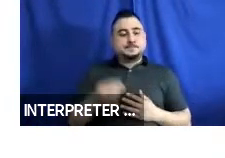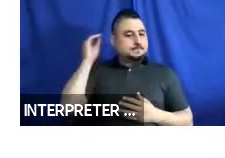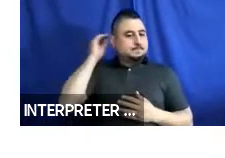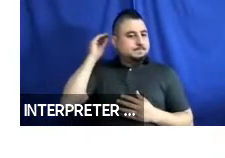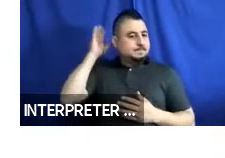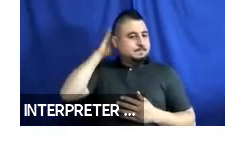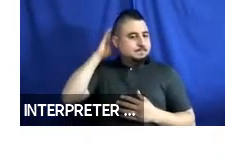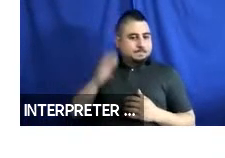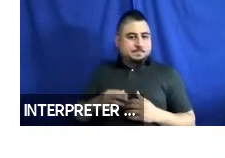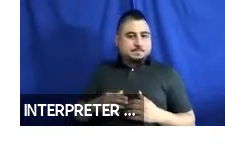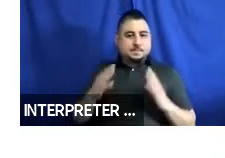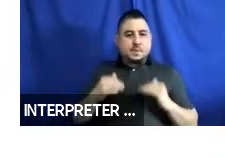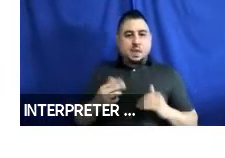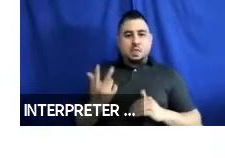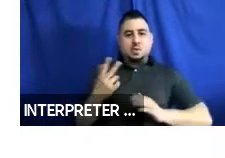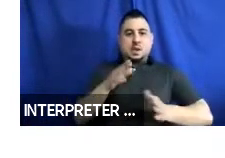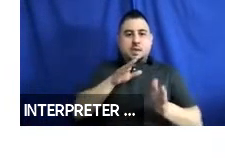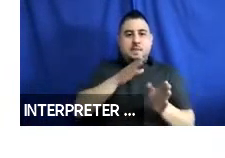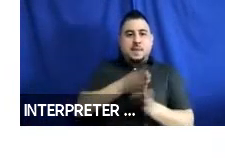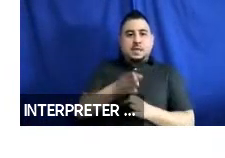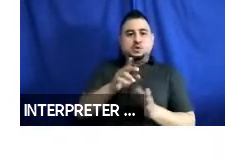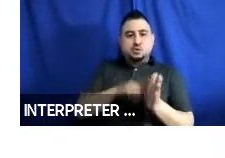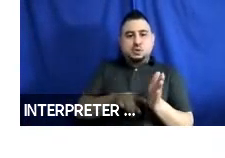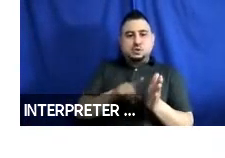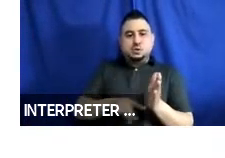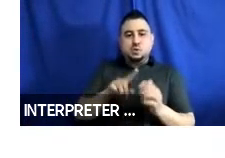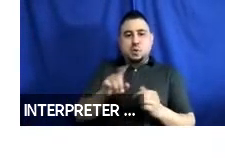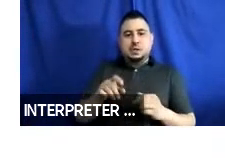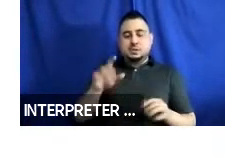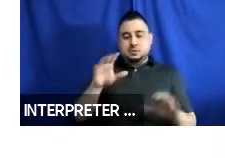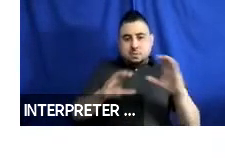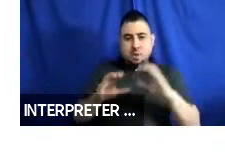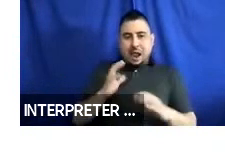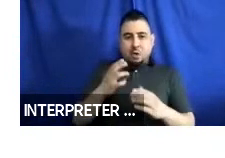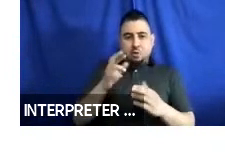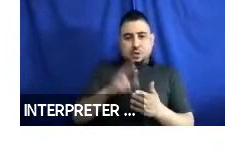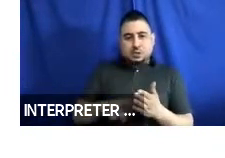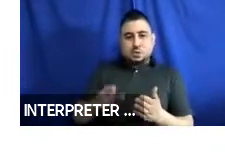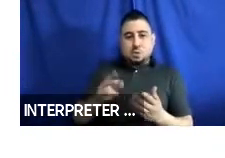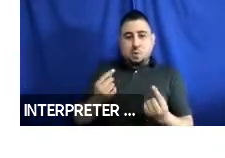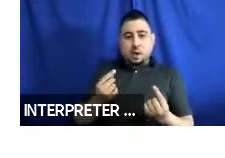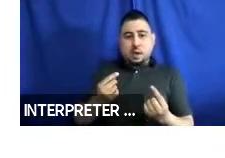So, the three major research questions we explored in our research were -- one, how